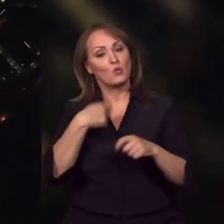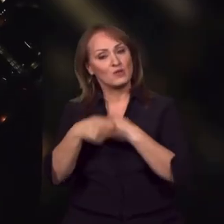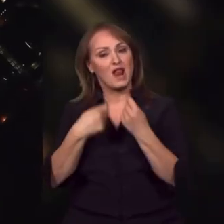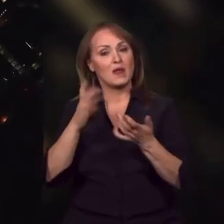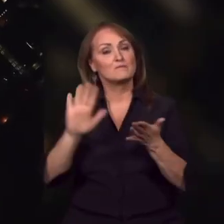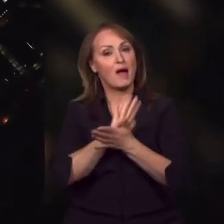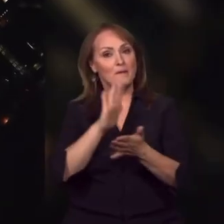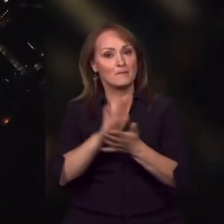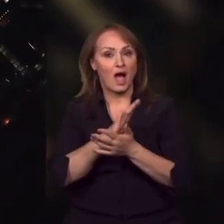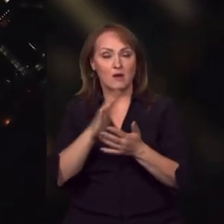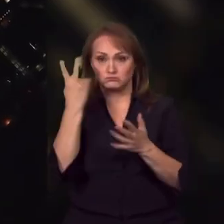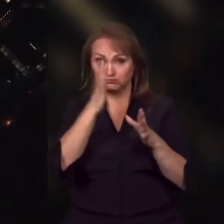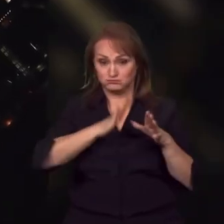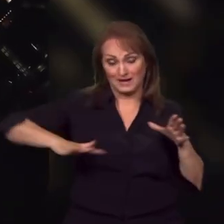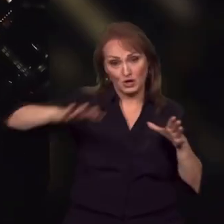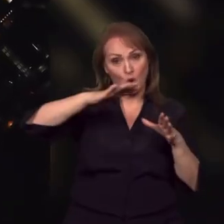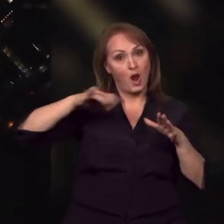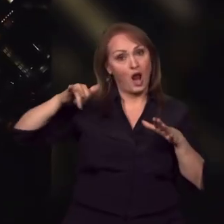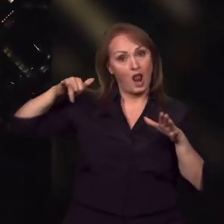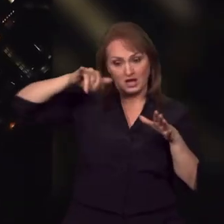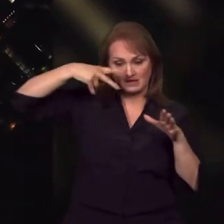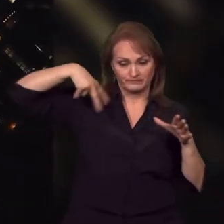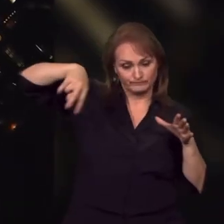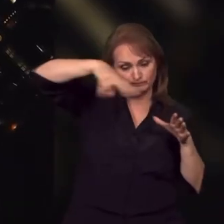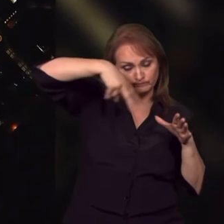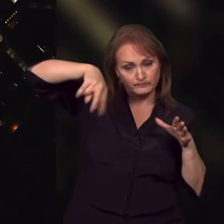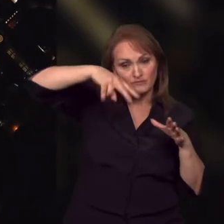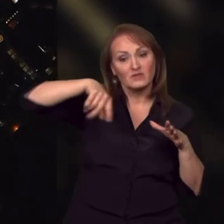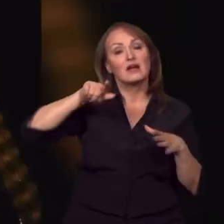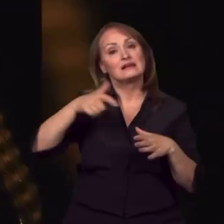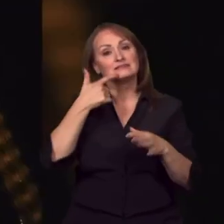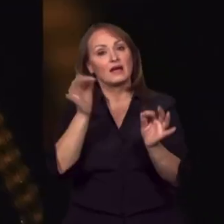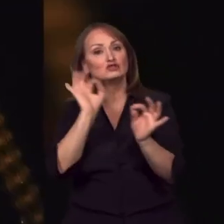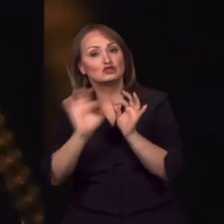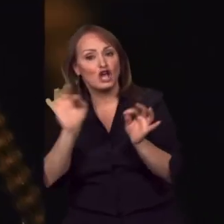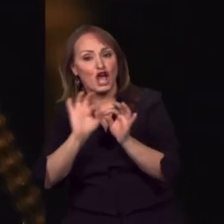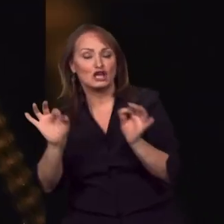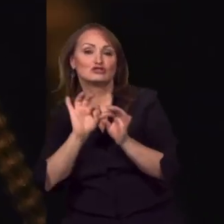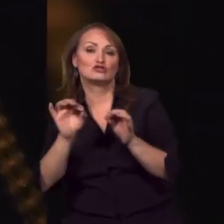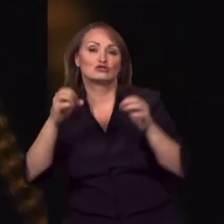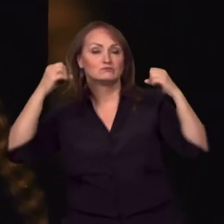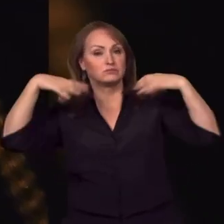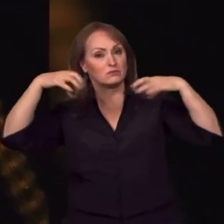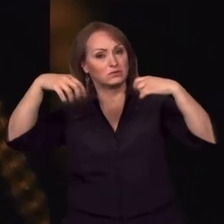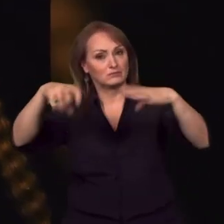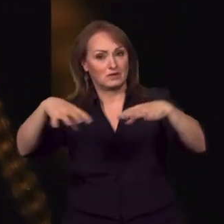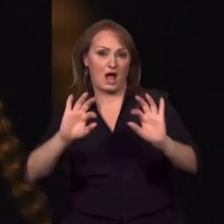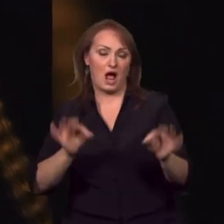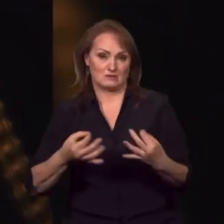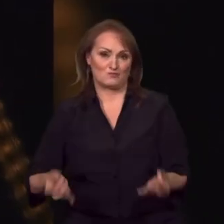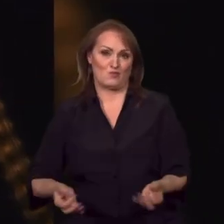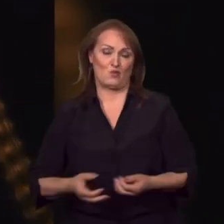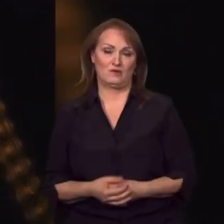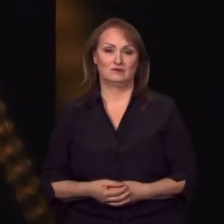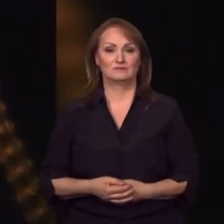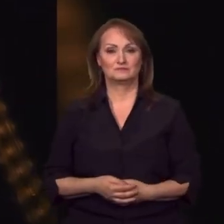serve as a basis for negotiations with companies about energy-saving and environmentally friendly lighting. Aneta Beránková, Czech Television.